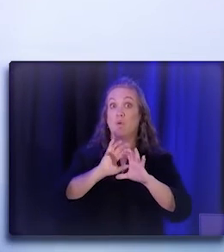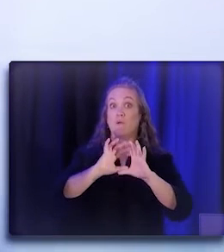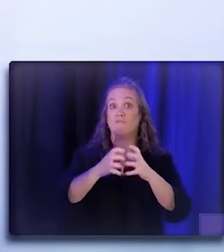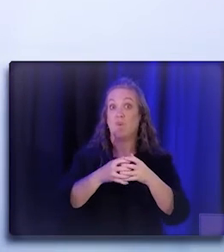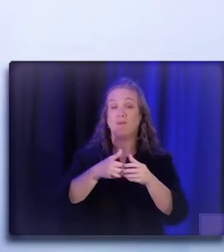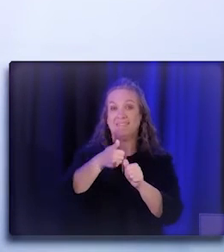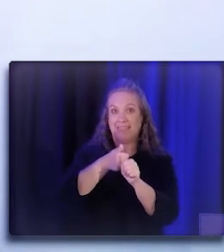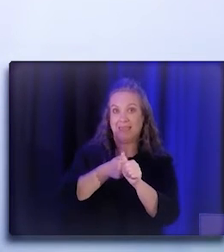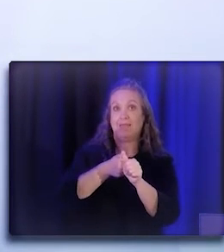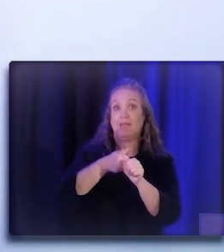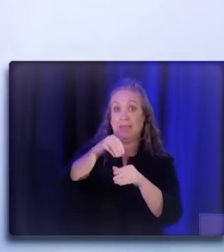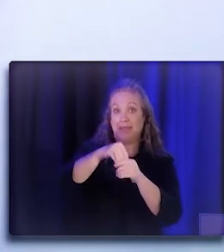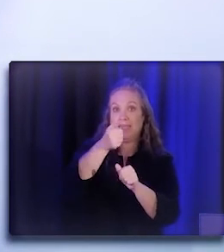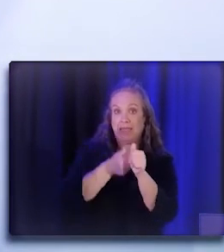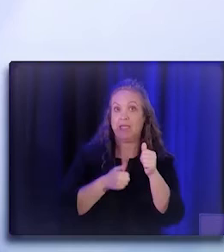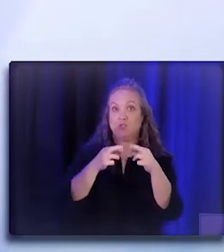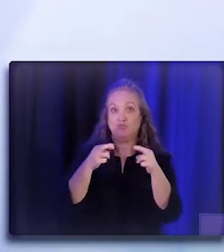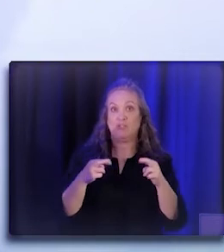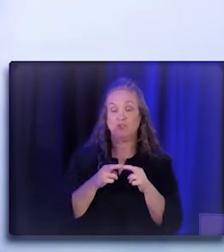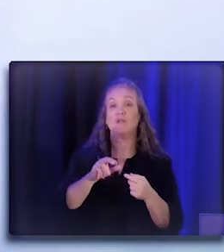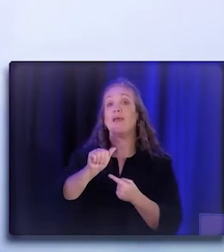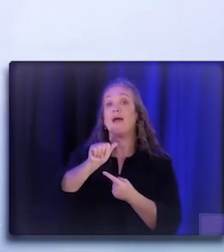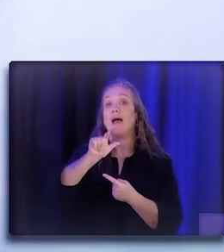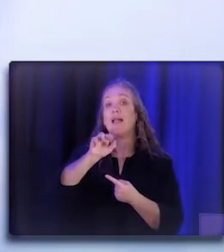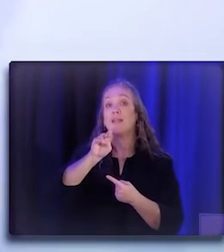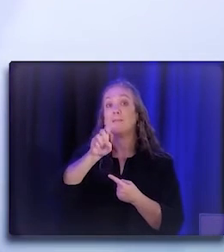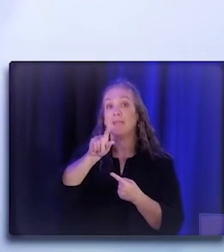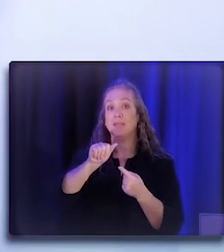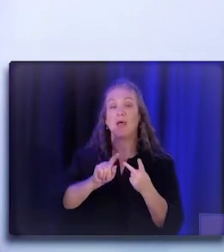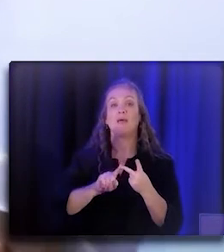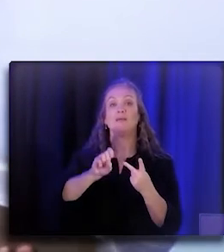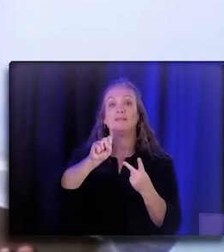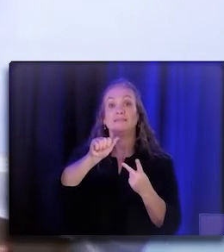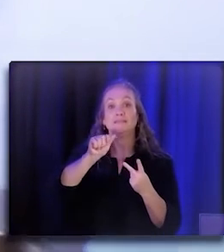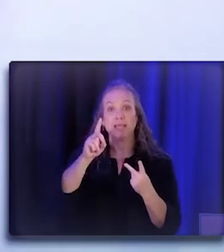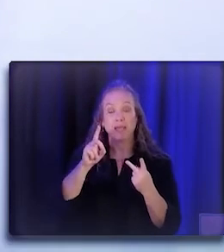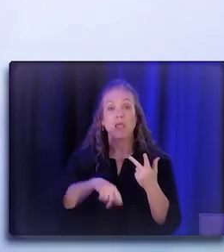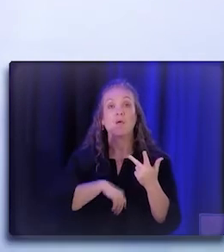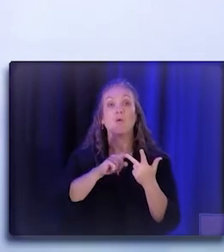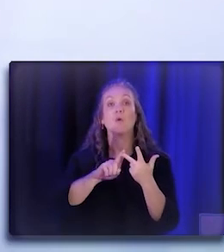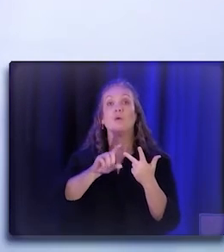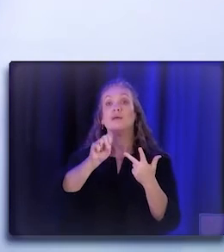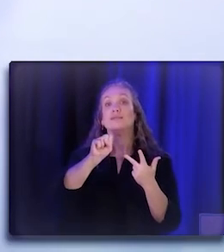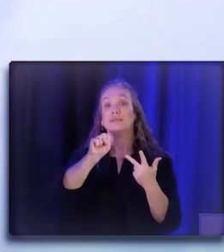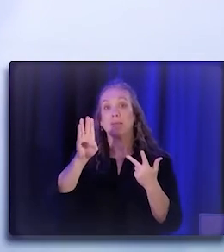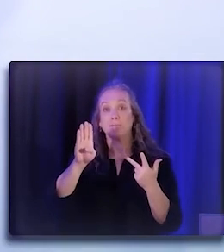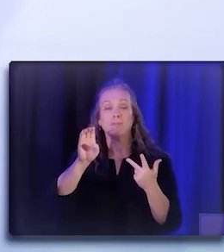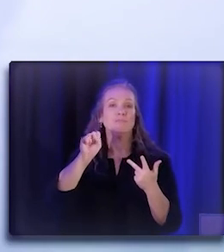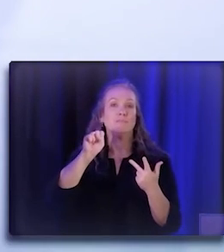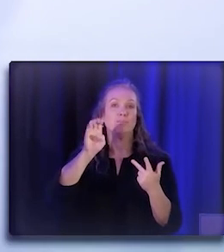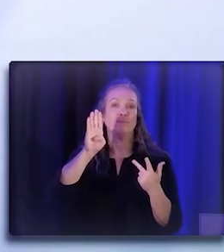And it's Alameda, San Diego, Riverside, San Bernardino working with El Sol